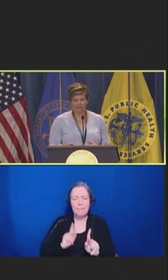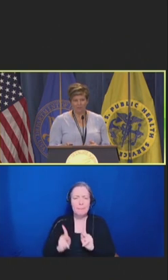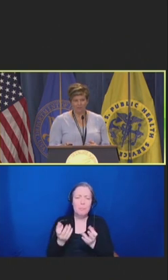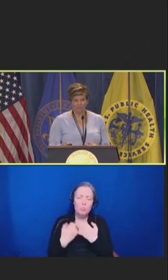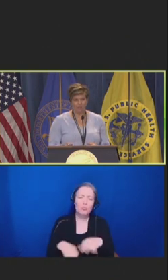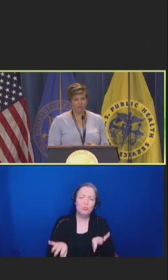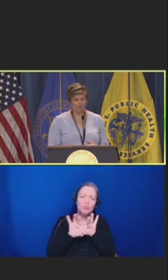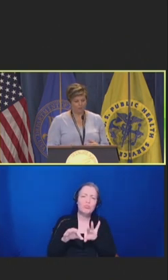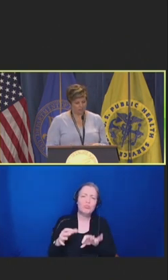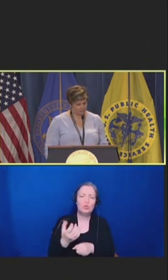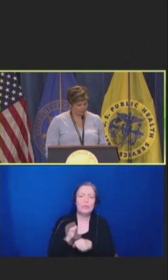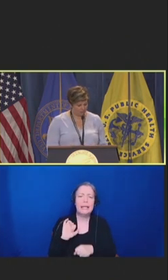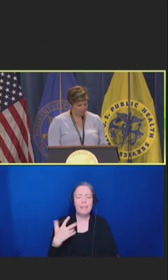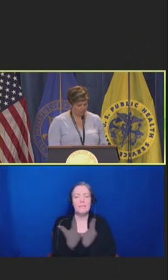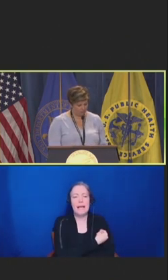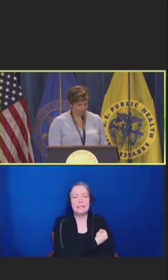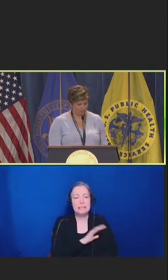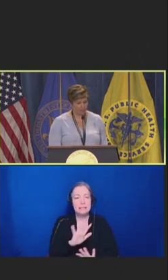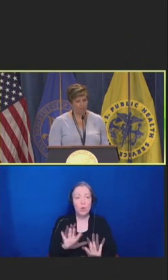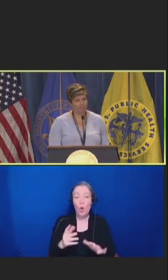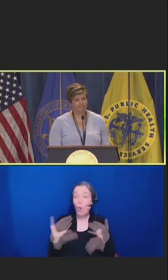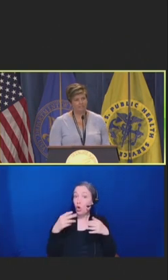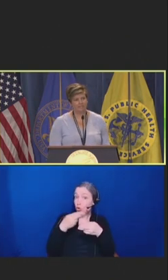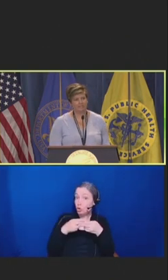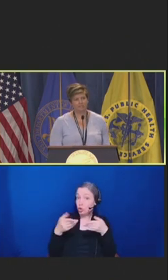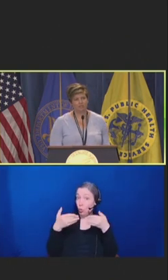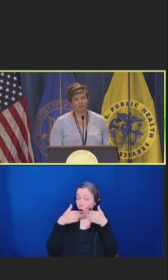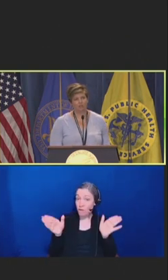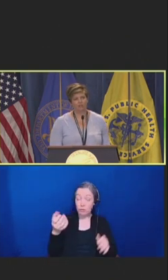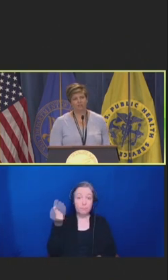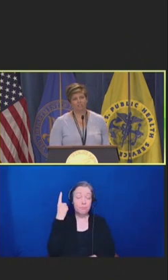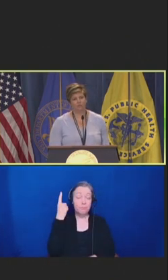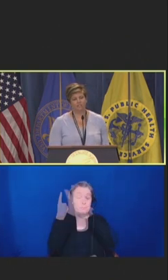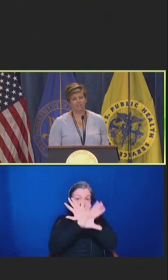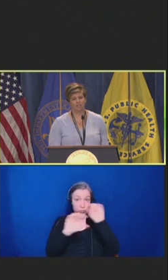So, just as a quick overview, the president signed into law the Inflation Reduction Act,